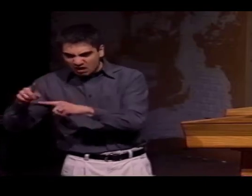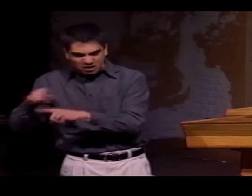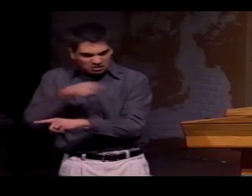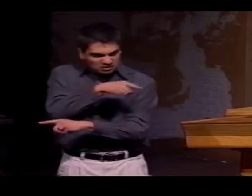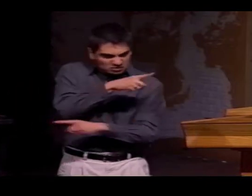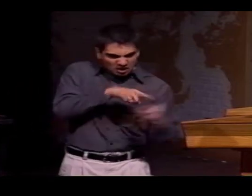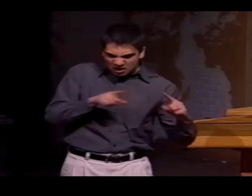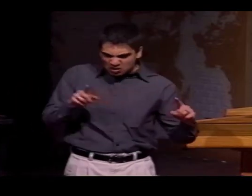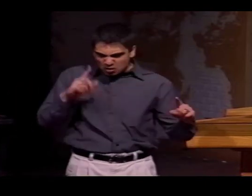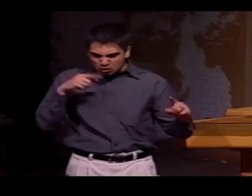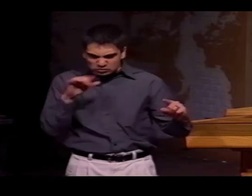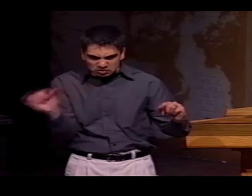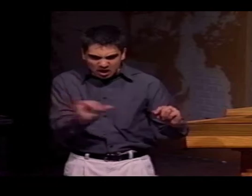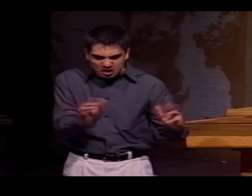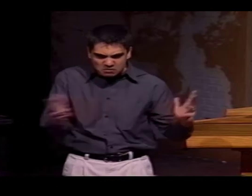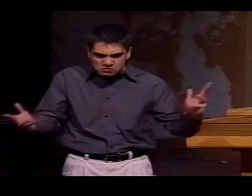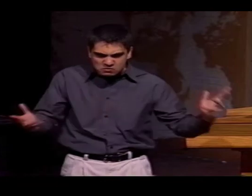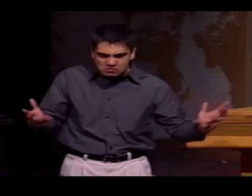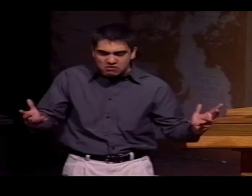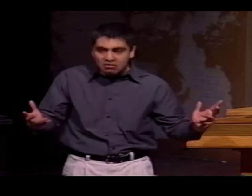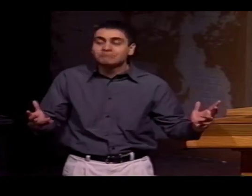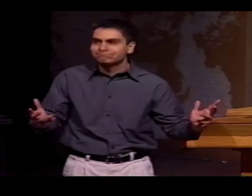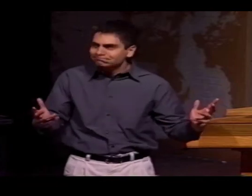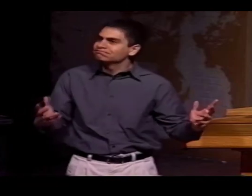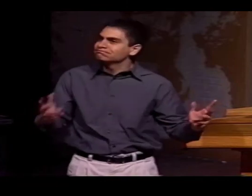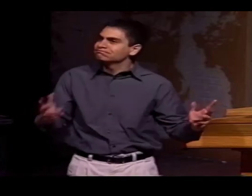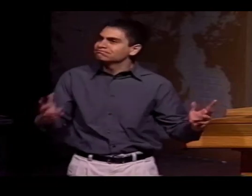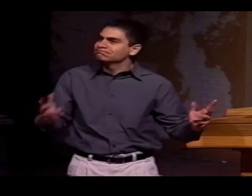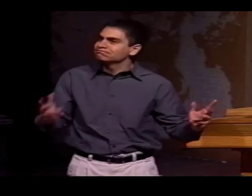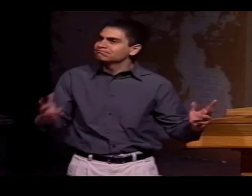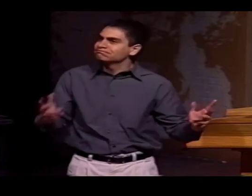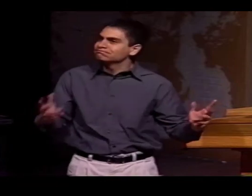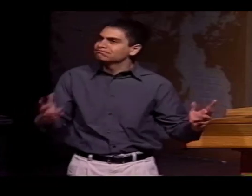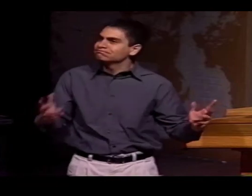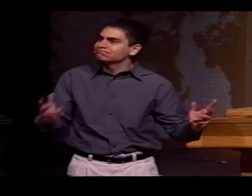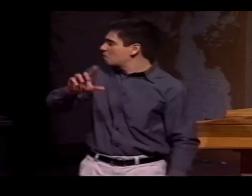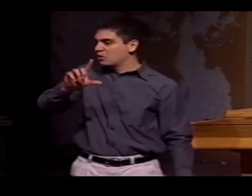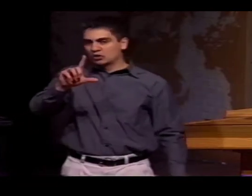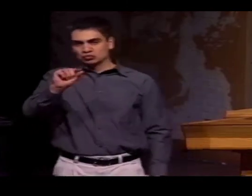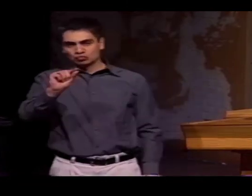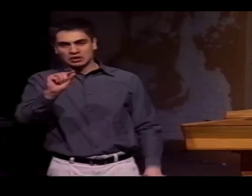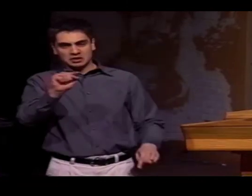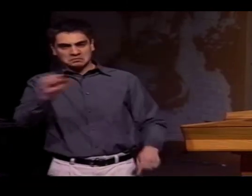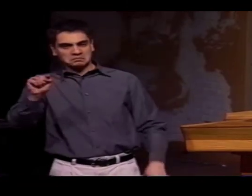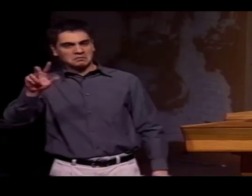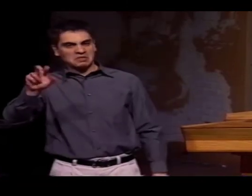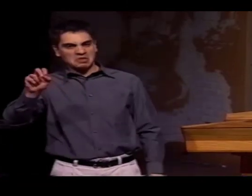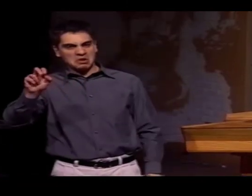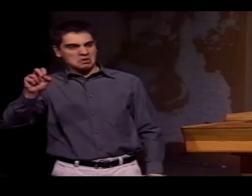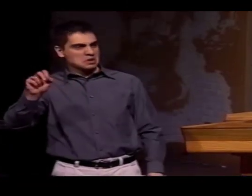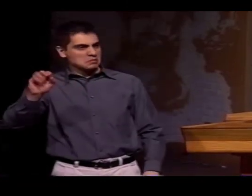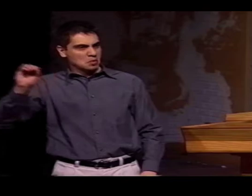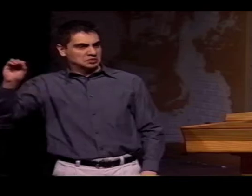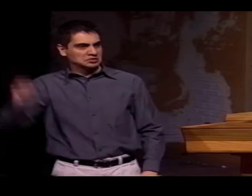IS THERE A SIGN IN ONE LANGUAGE THAT IS SO SIMILAR THAT IT COULD BE THE SAME SIGN IN ANOTHER LANGUAGE?